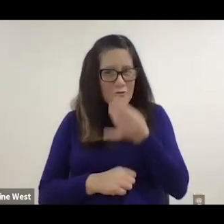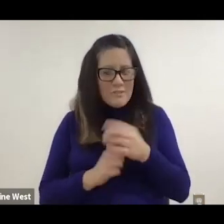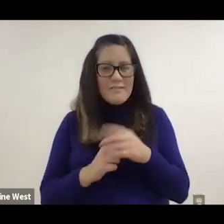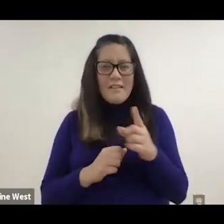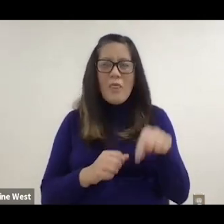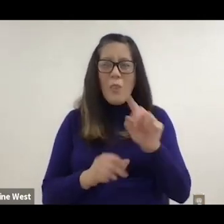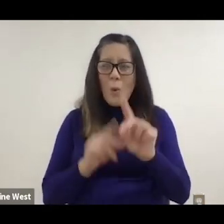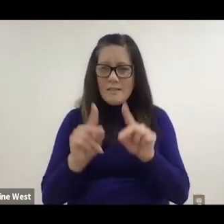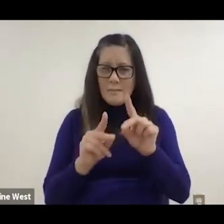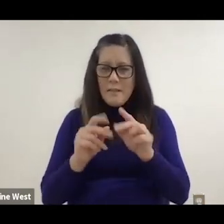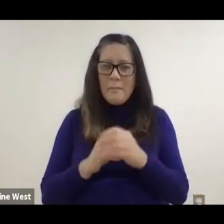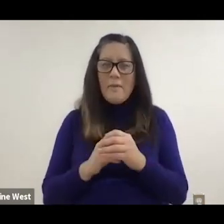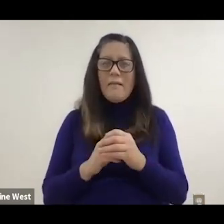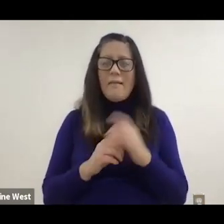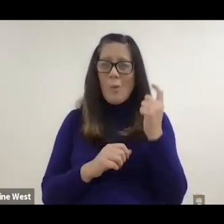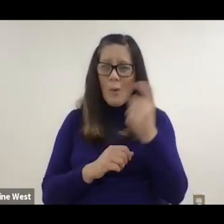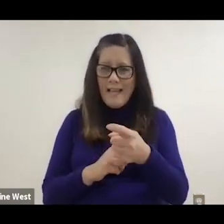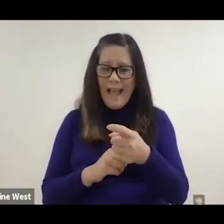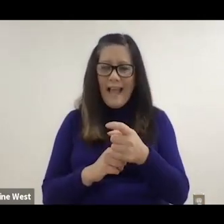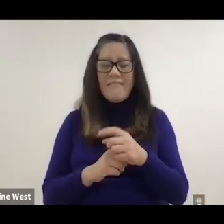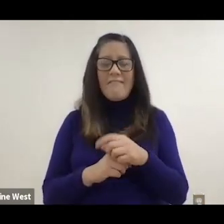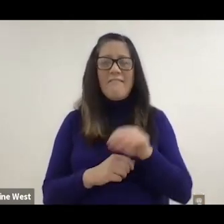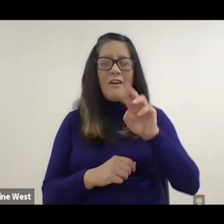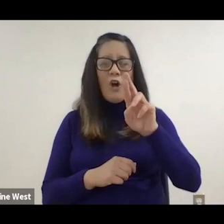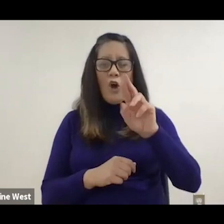so these people were given the wheel fit app they were monitored.